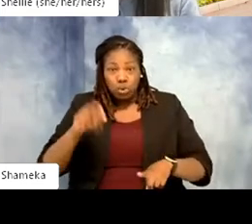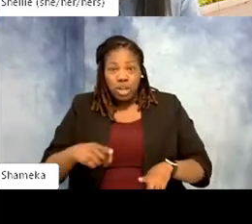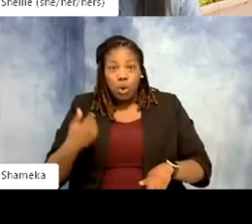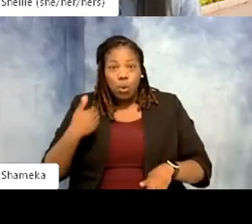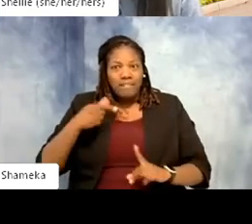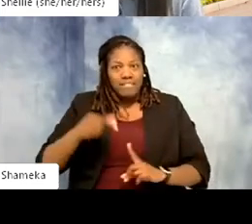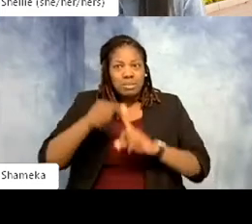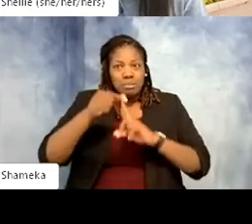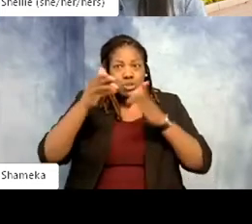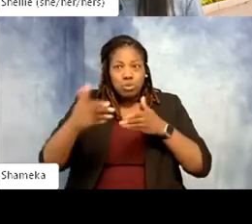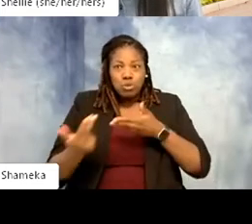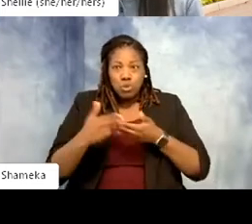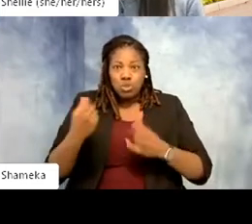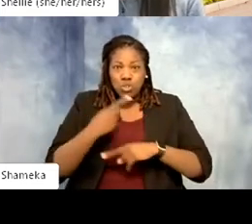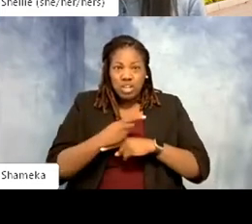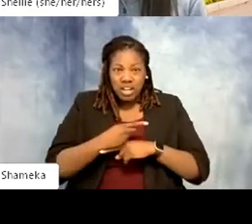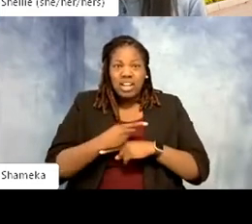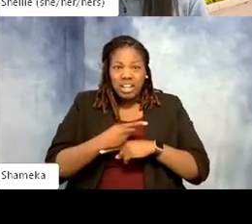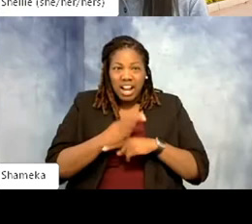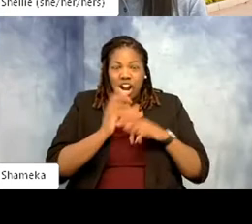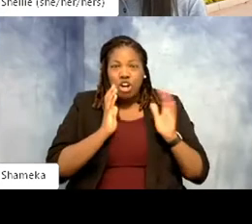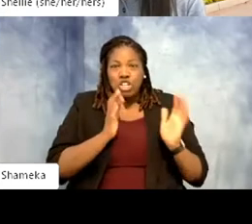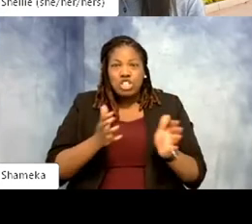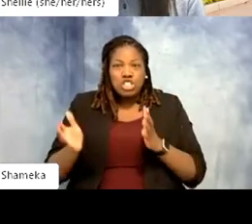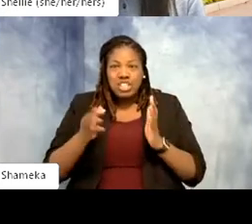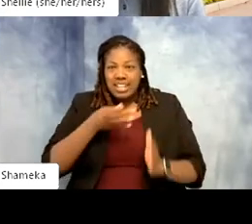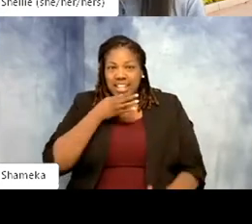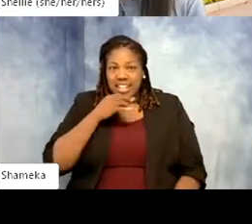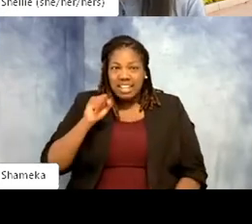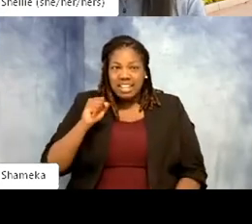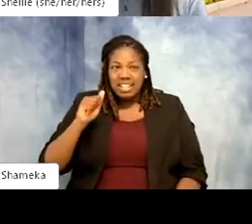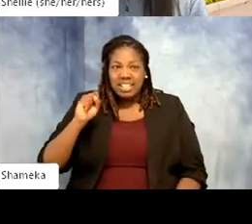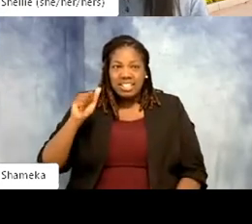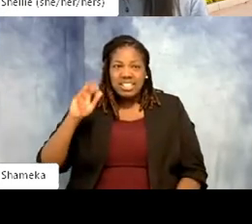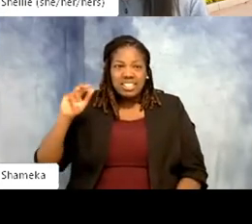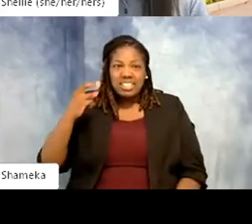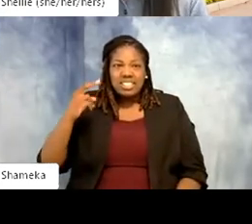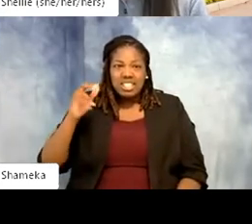joining. We have our special chat expert Sara Hallager who is the Curator of the Bird House